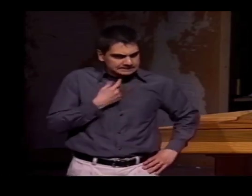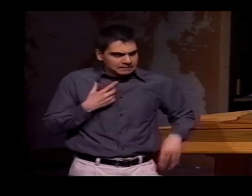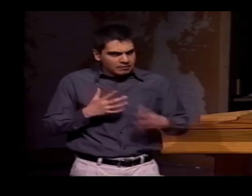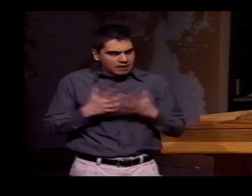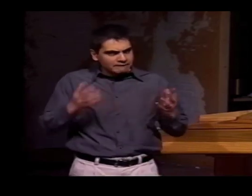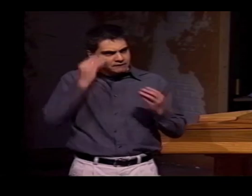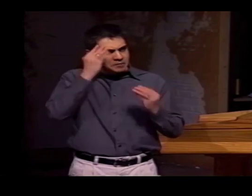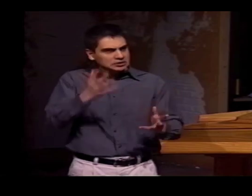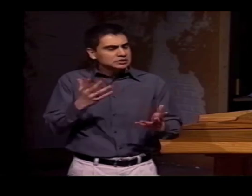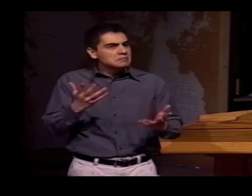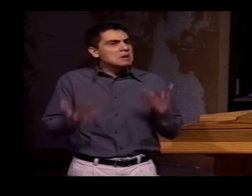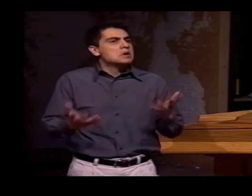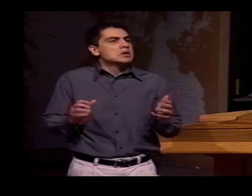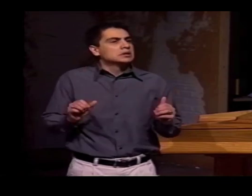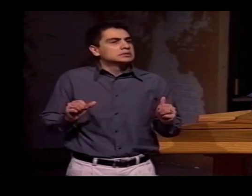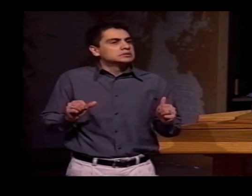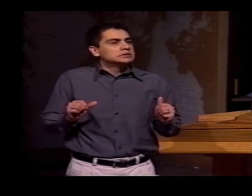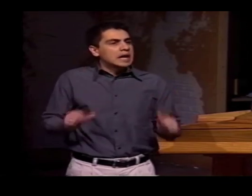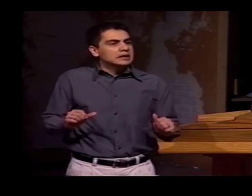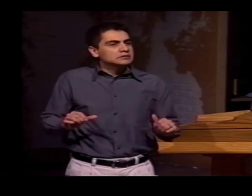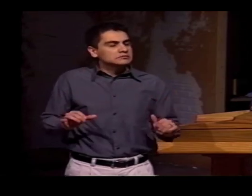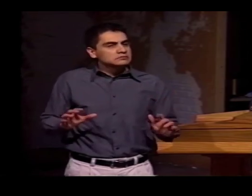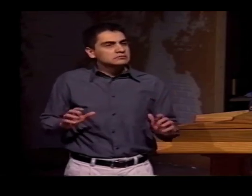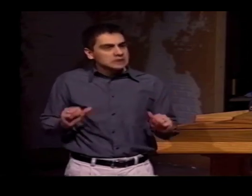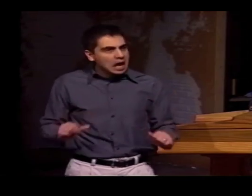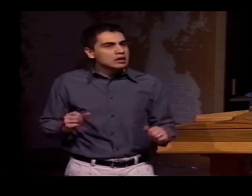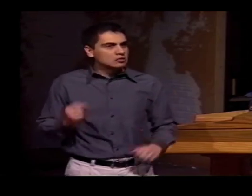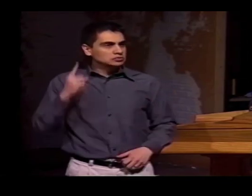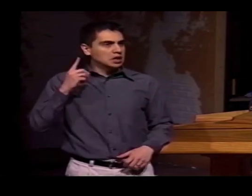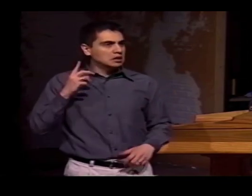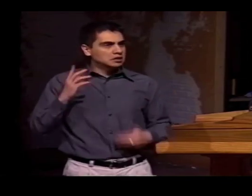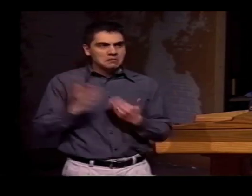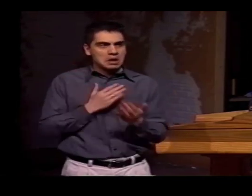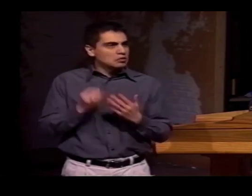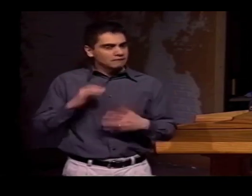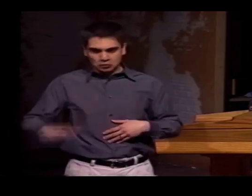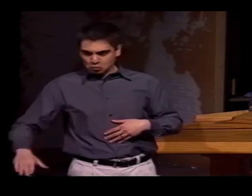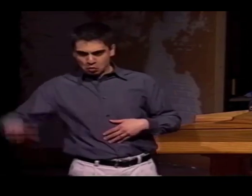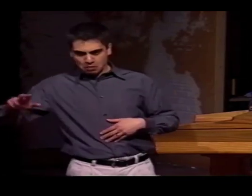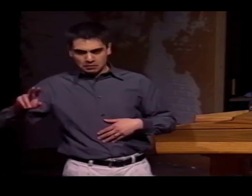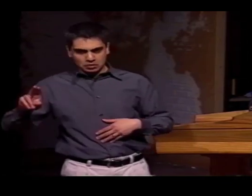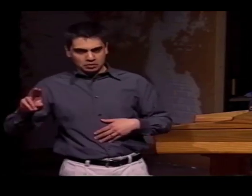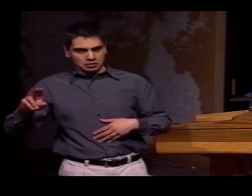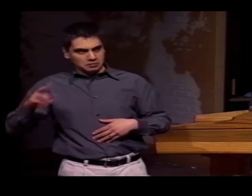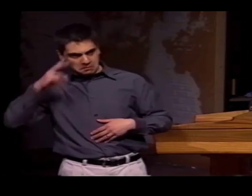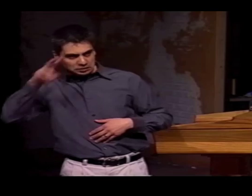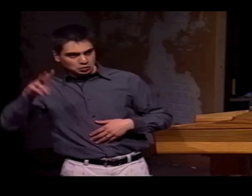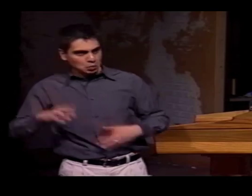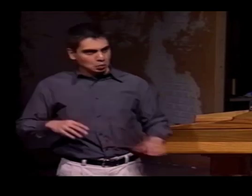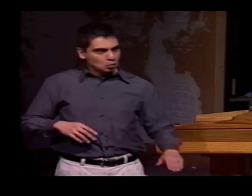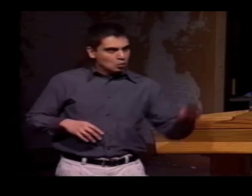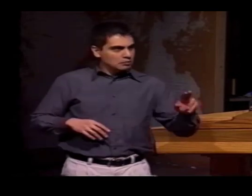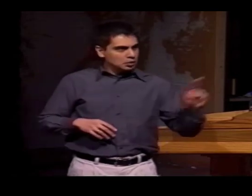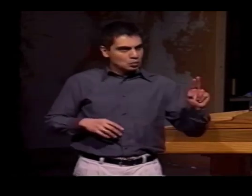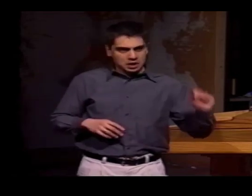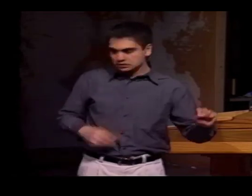IT WAS BECAUSE THERE ARE SO MANY SIGNS THAT ARE SIMILARLY ARTICULATED, POINTED TO, OR GESTURED THAT